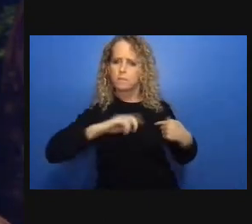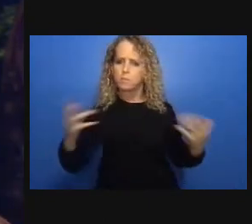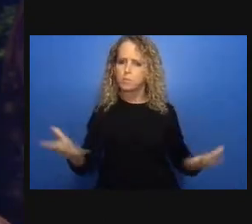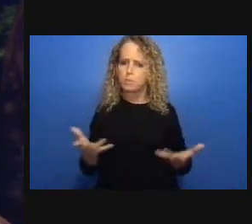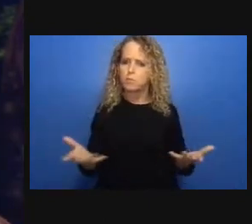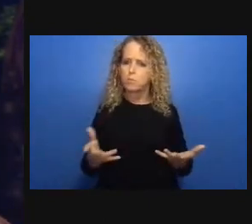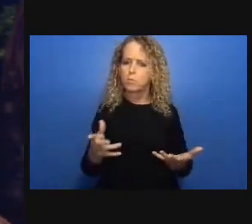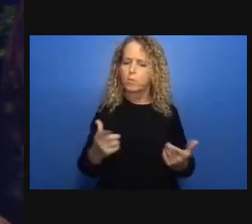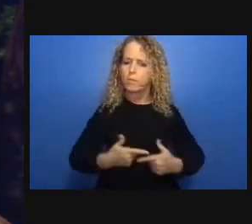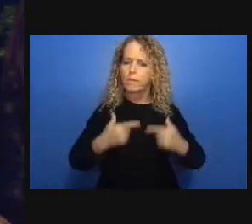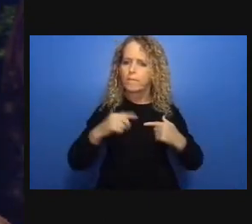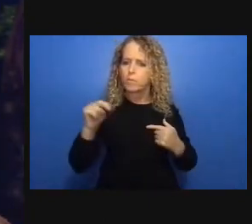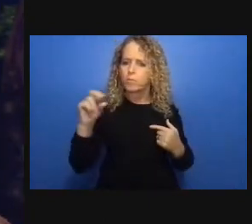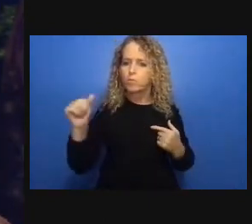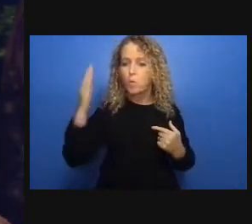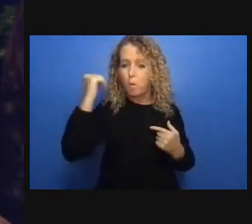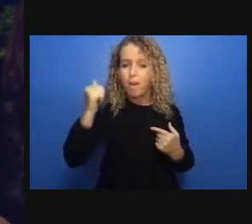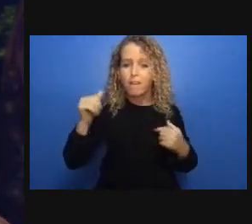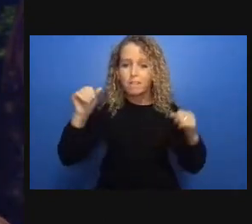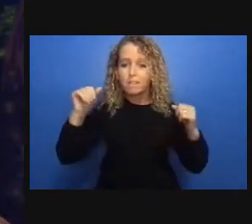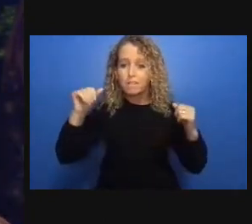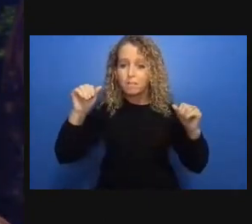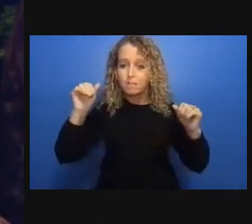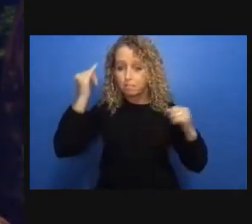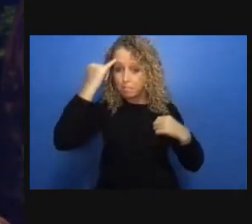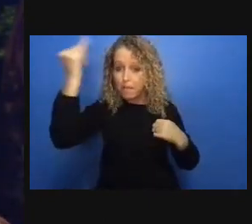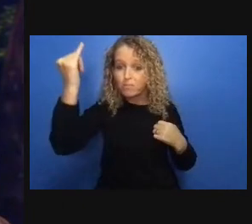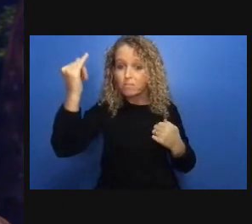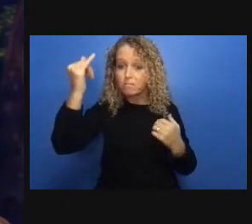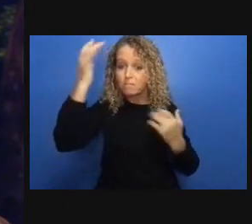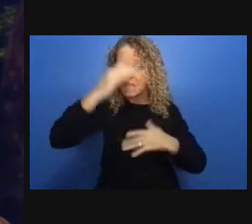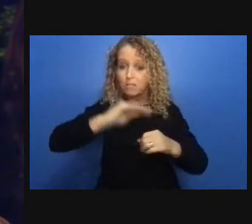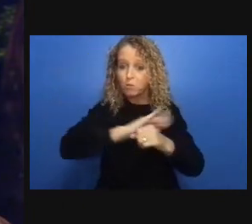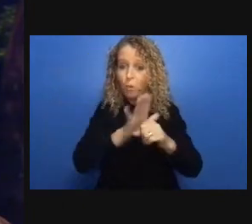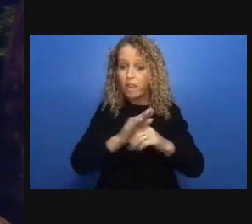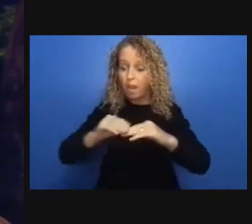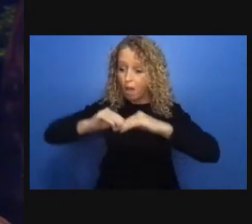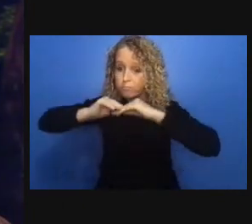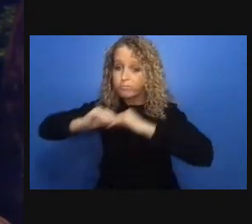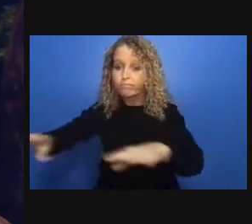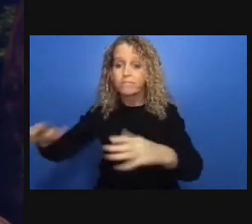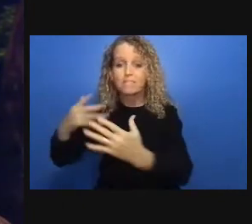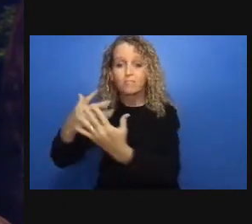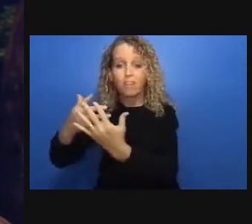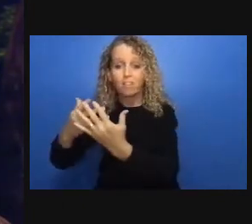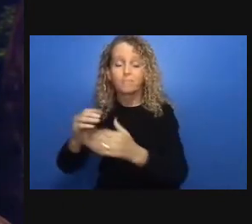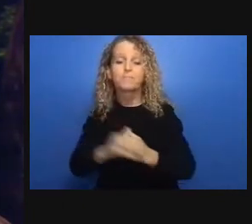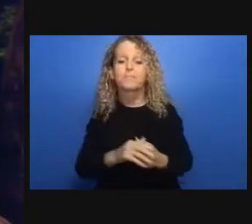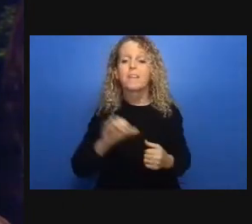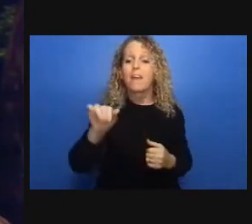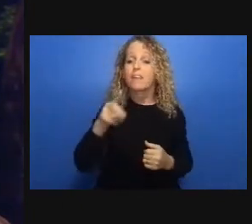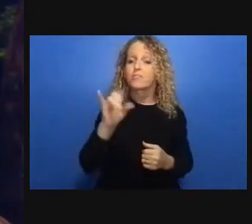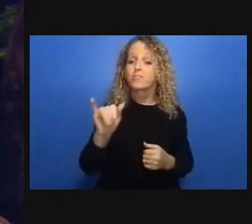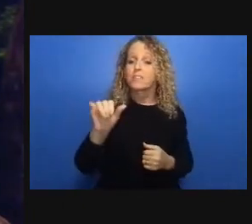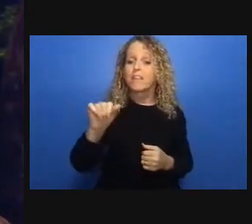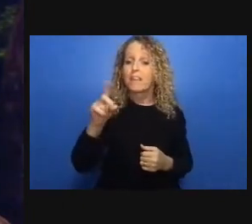the province and I think you know the real goal of this project is is not only to talk about policy